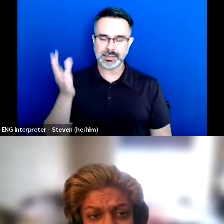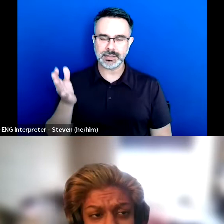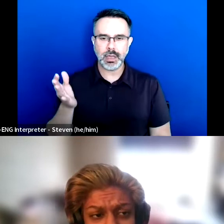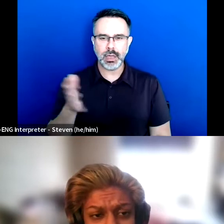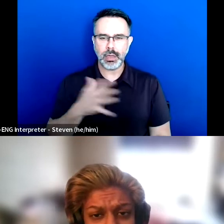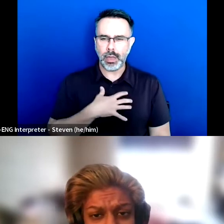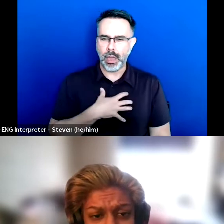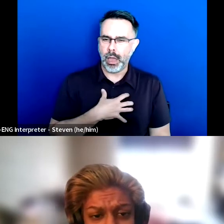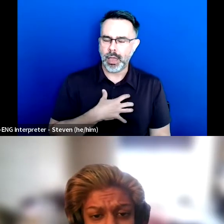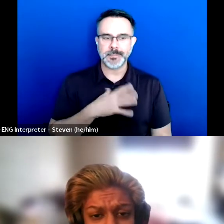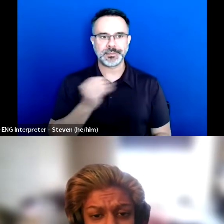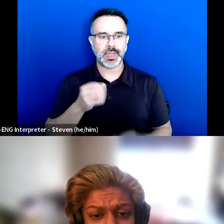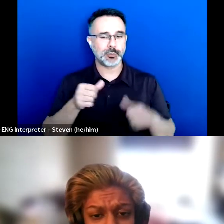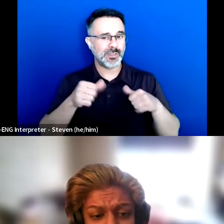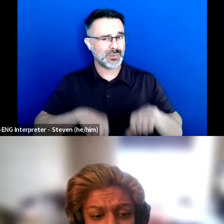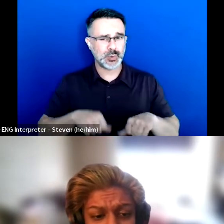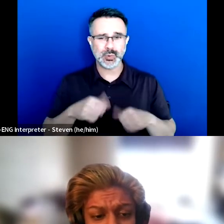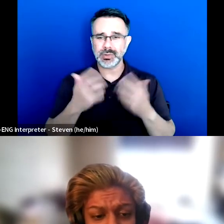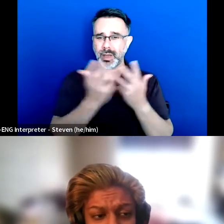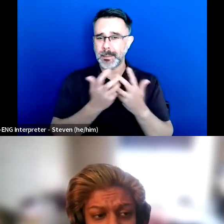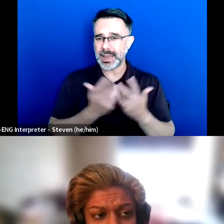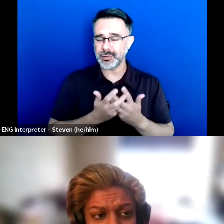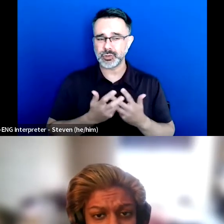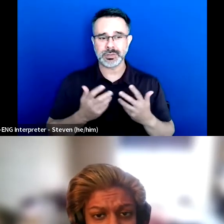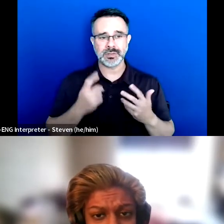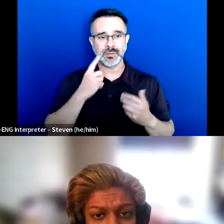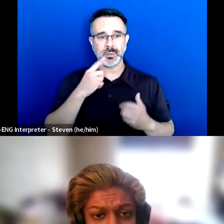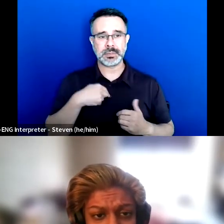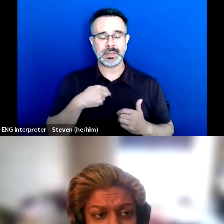And they would refuse any accommodations. I used to, so I'm dyslexia.